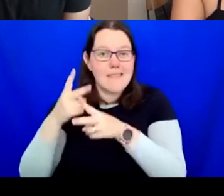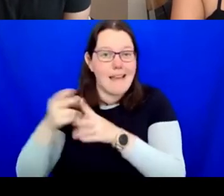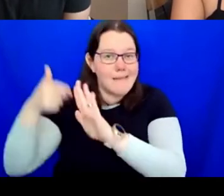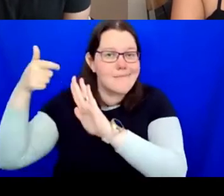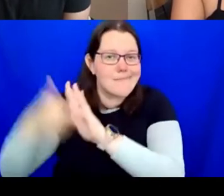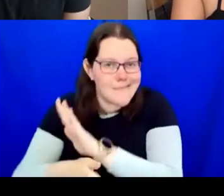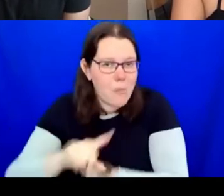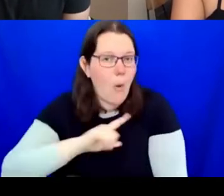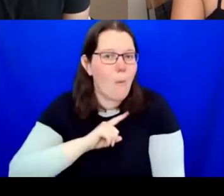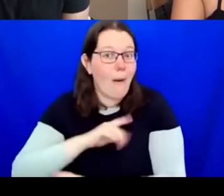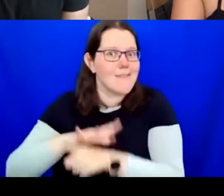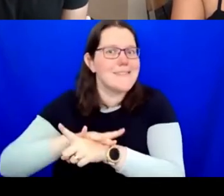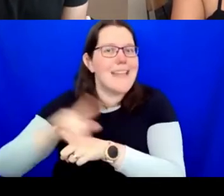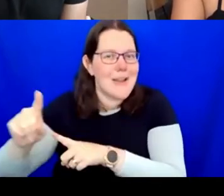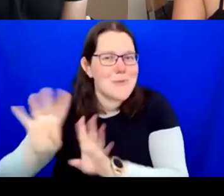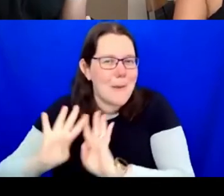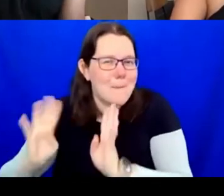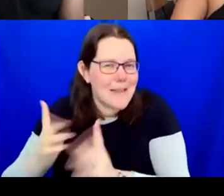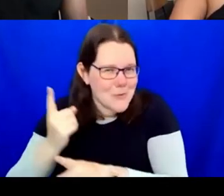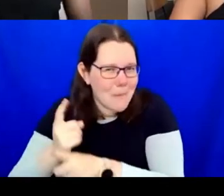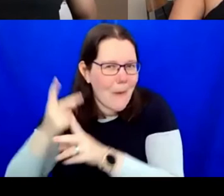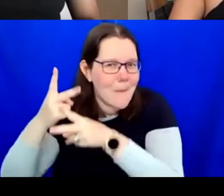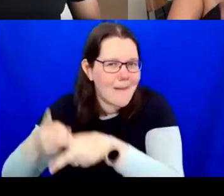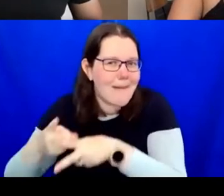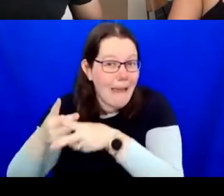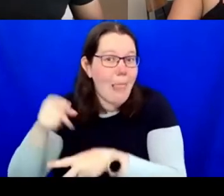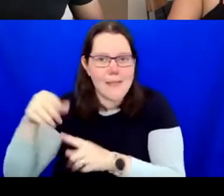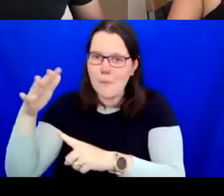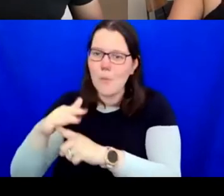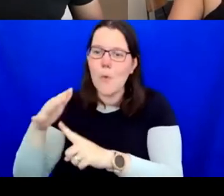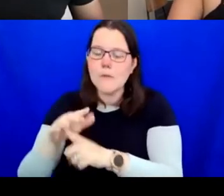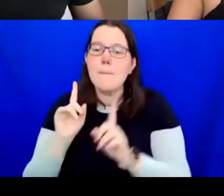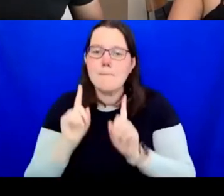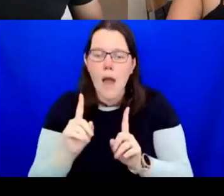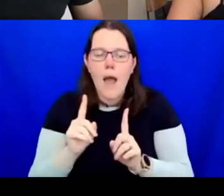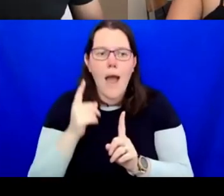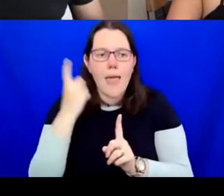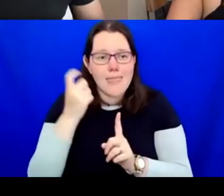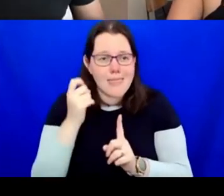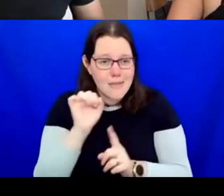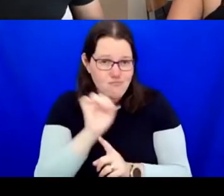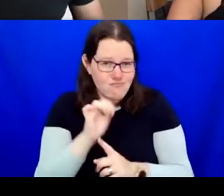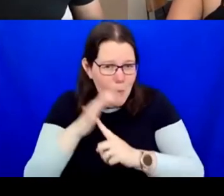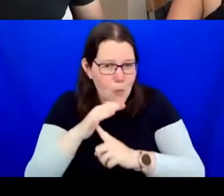panel but I think it really is important. But this care and this listening and, yeah,